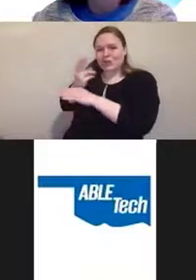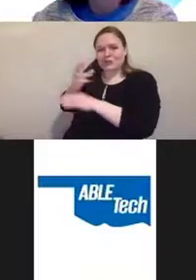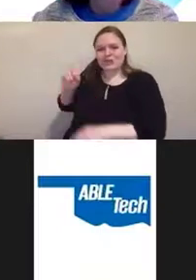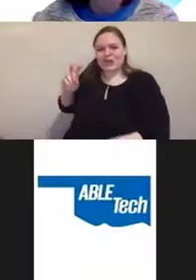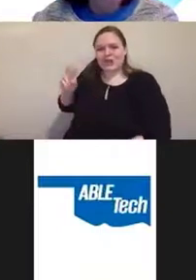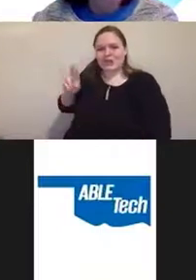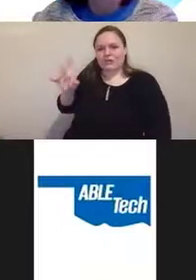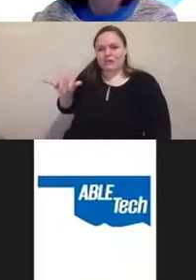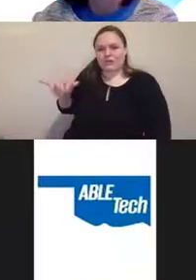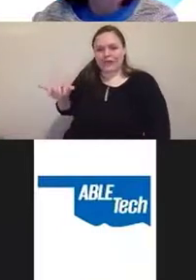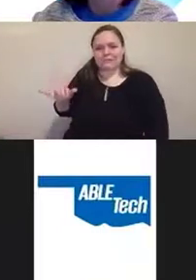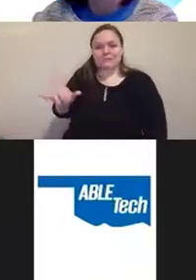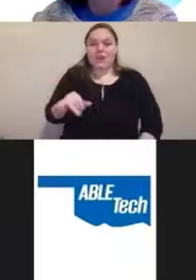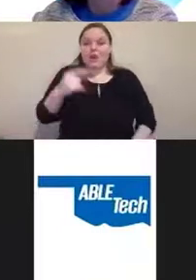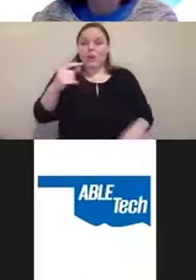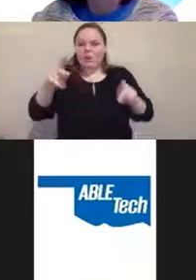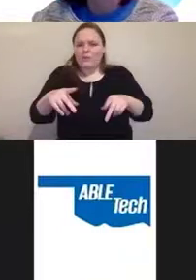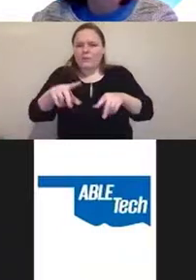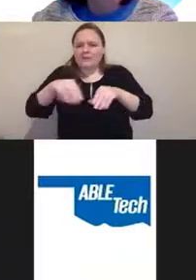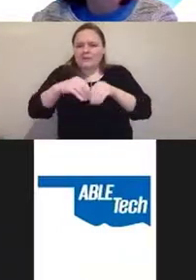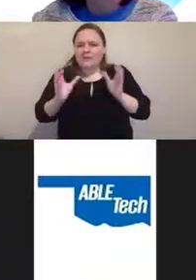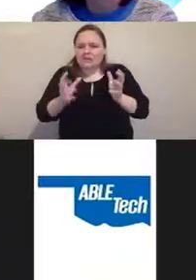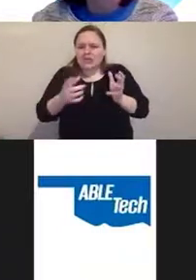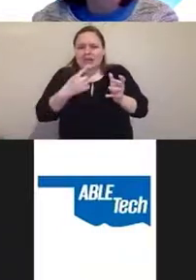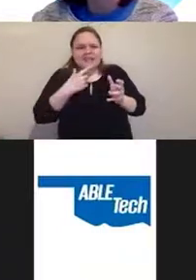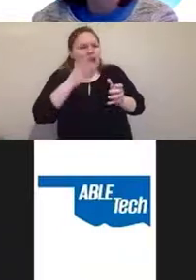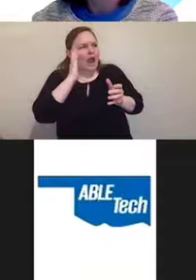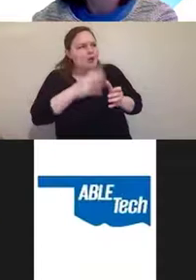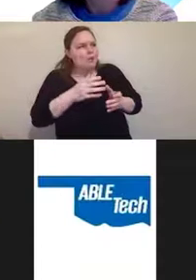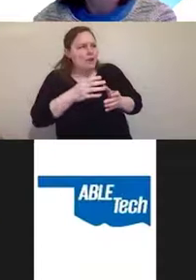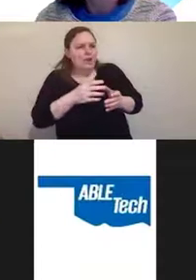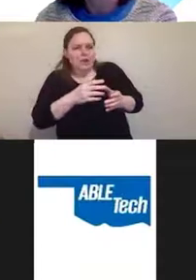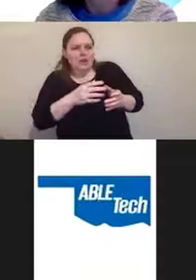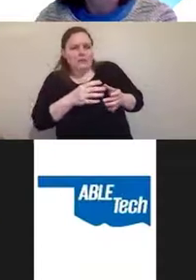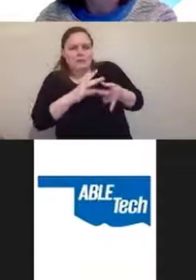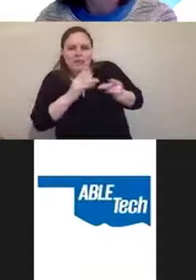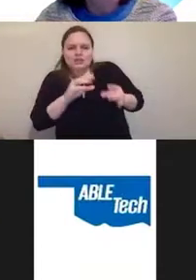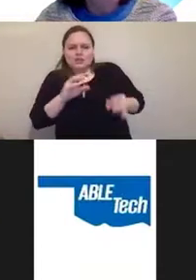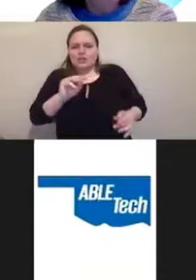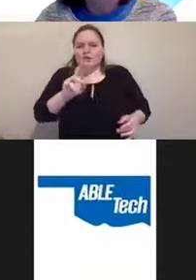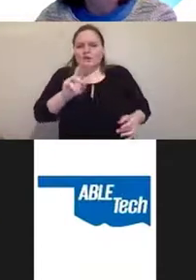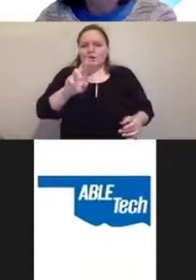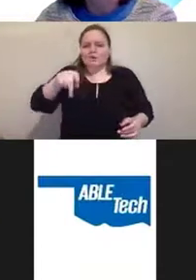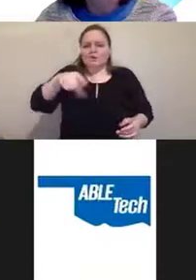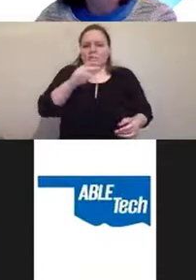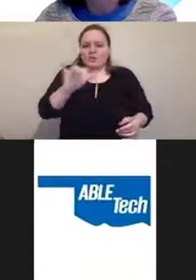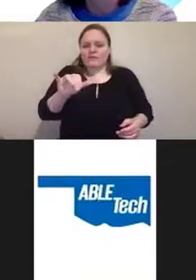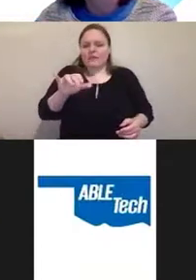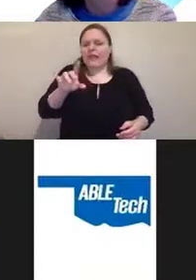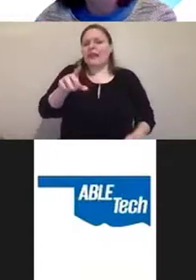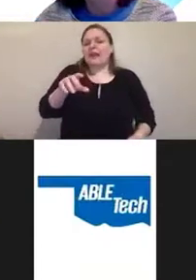Am I gonna mention Murphey the Eyeborgs so that it is one of the large cases that's pending.